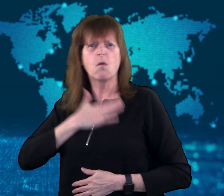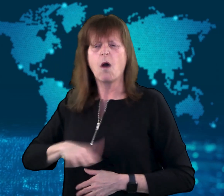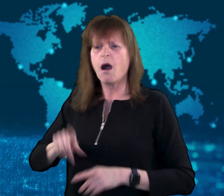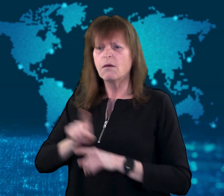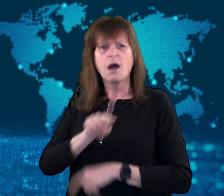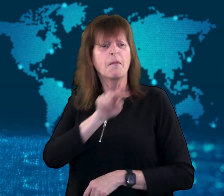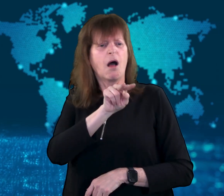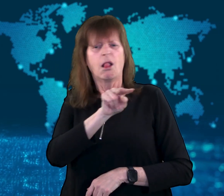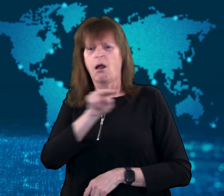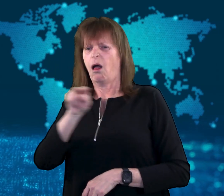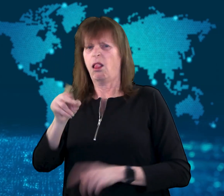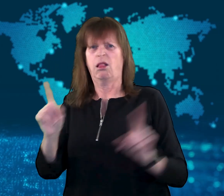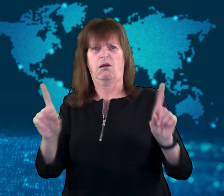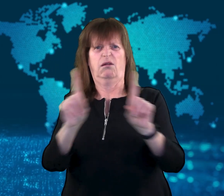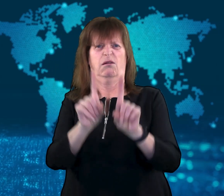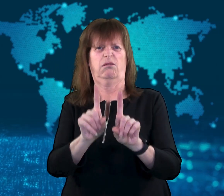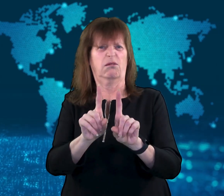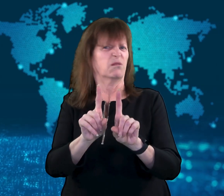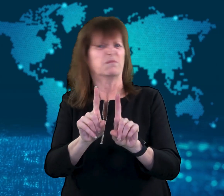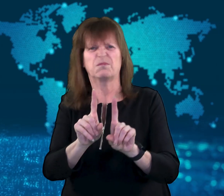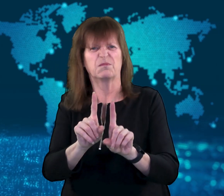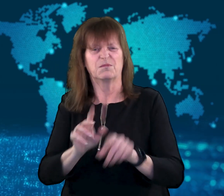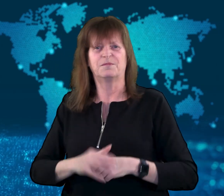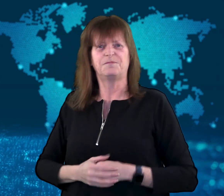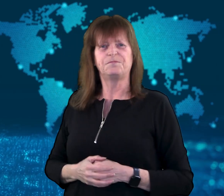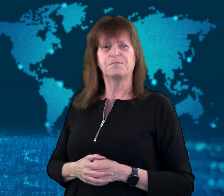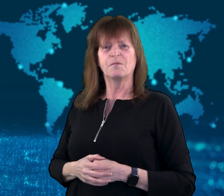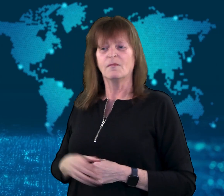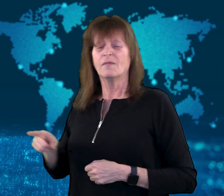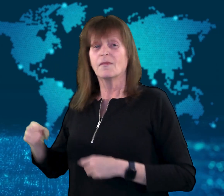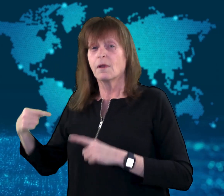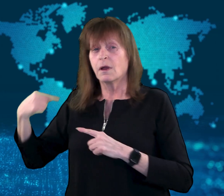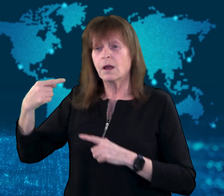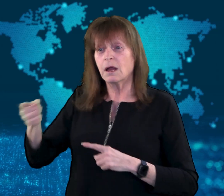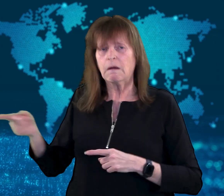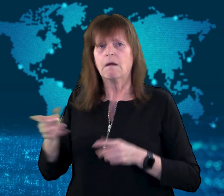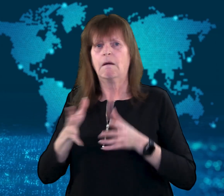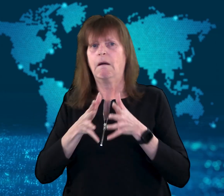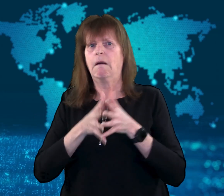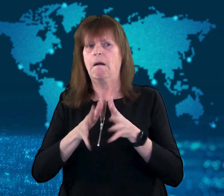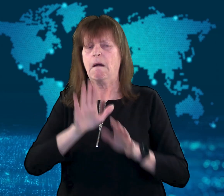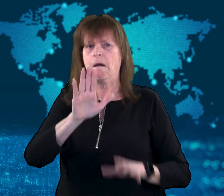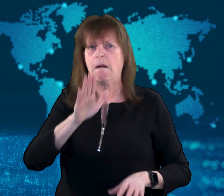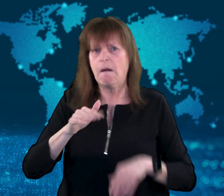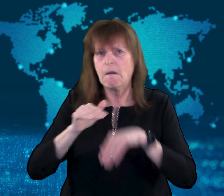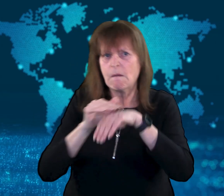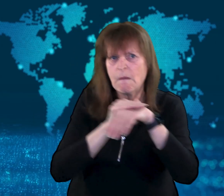Masayoshi later apologized for his comments, but he was still dismissed